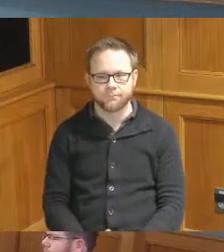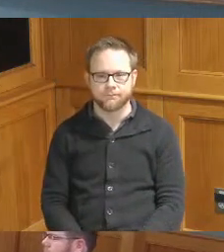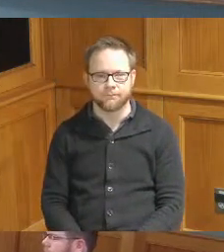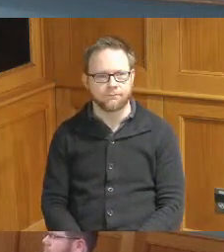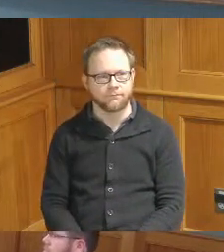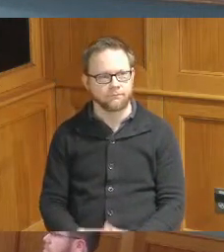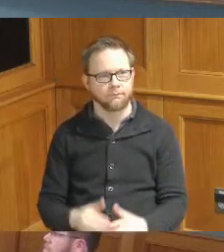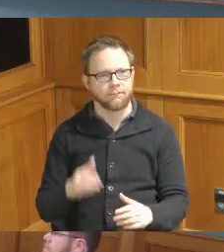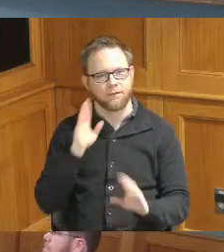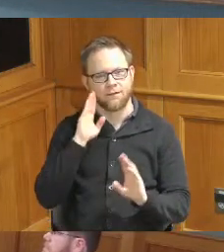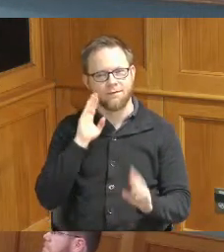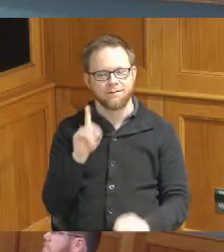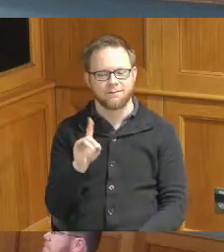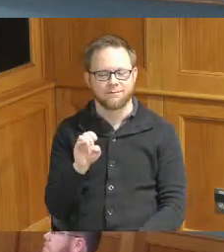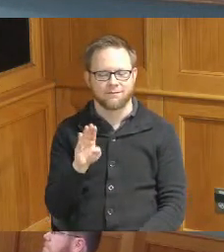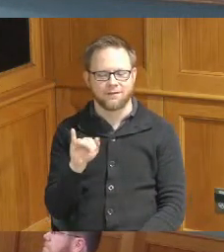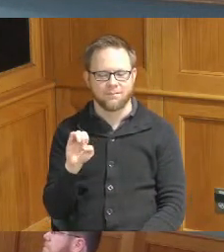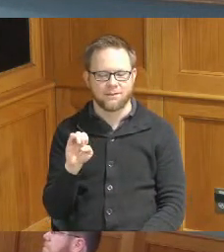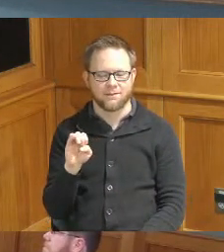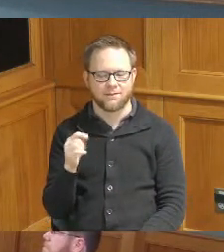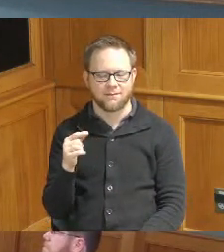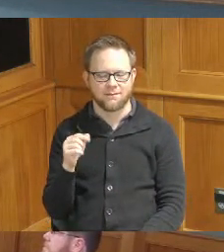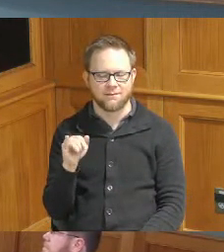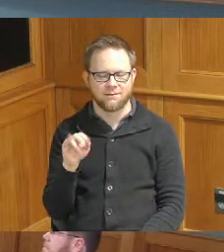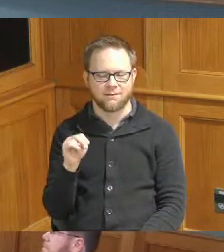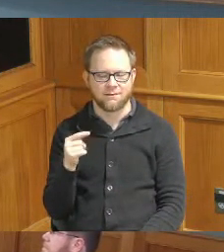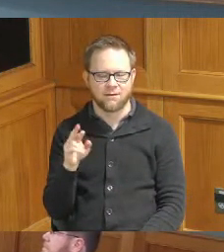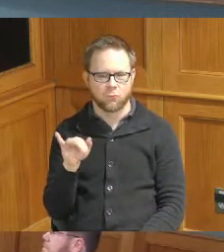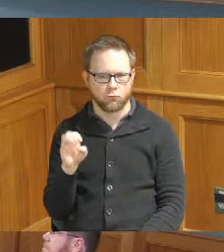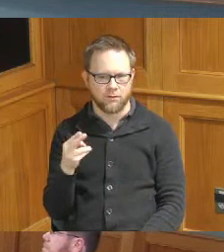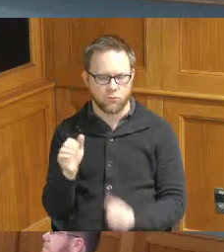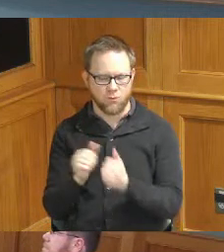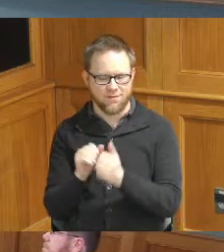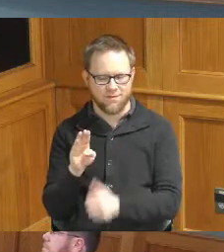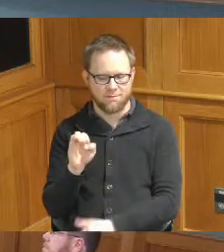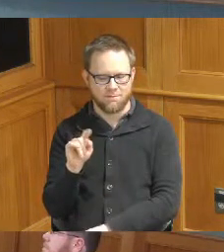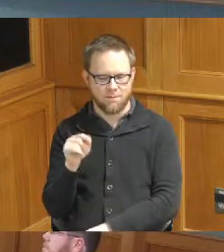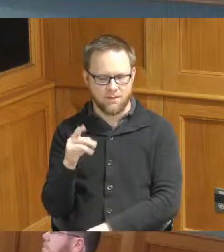hi I'm Debbie Gingrich I'm with best point best point is the result of a merger between